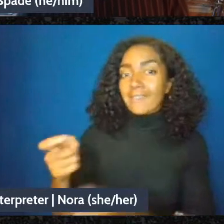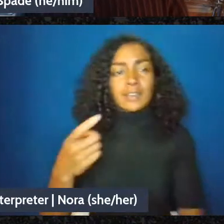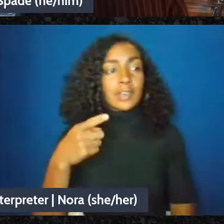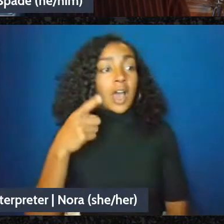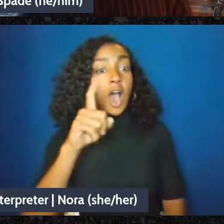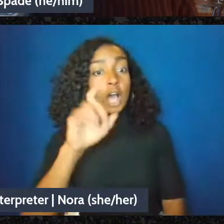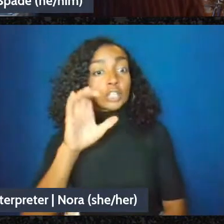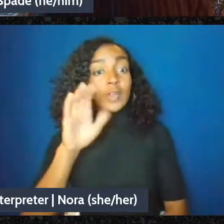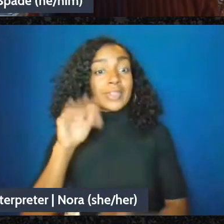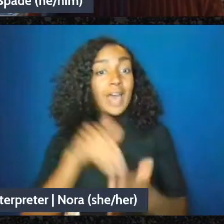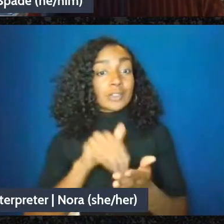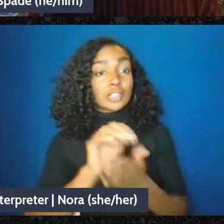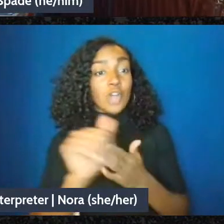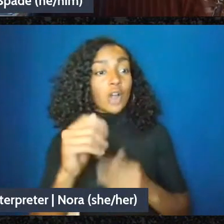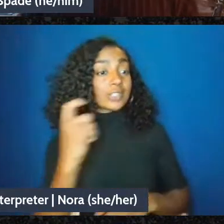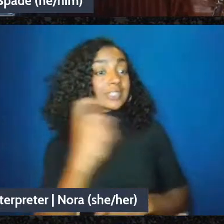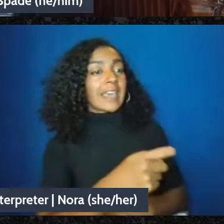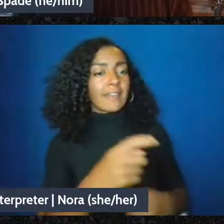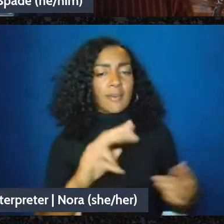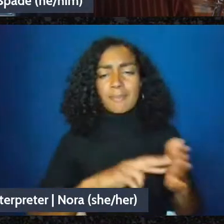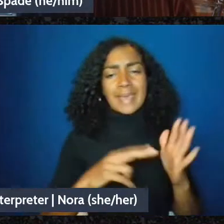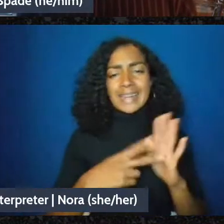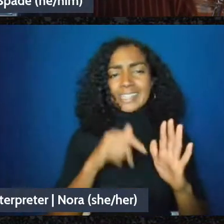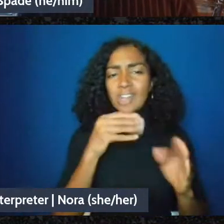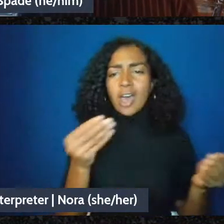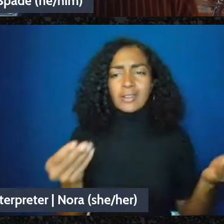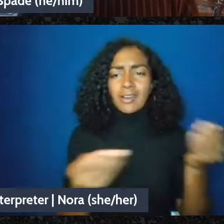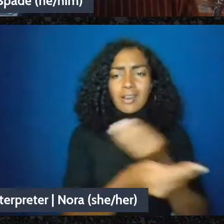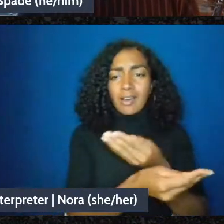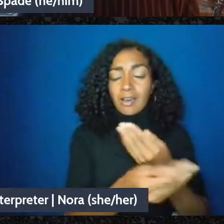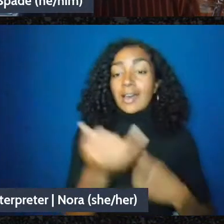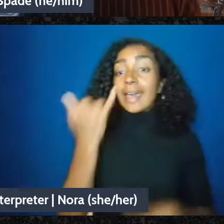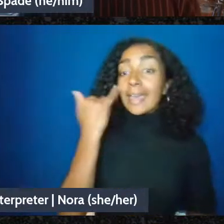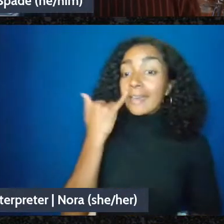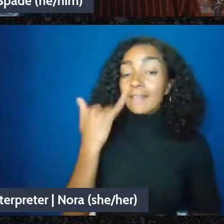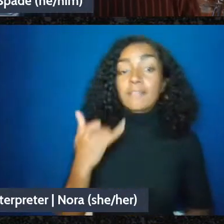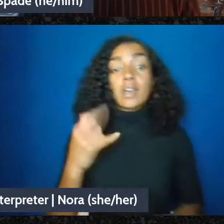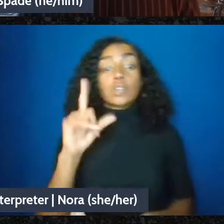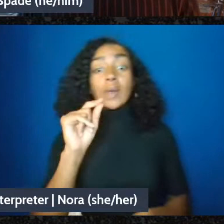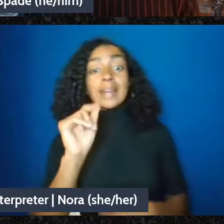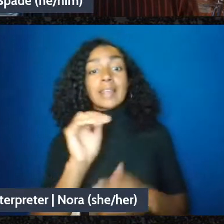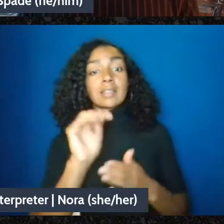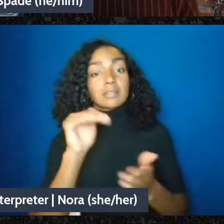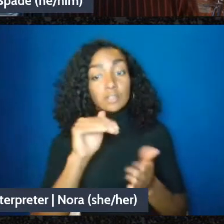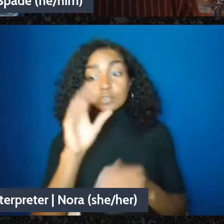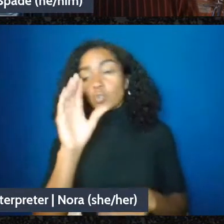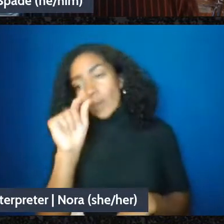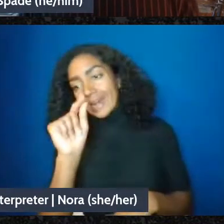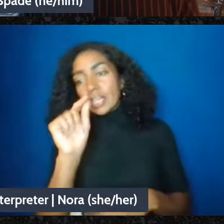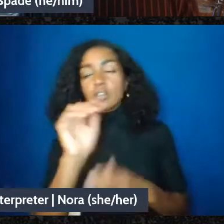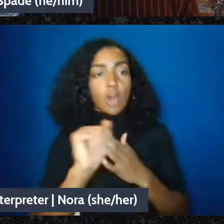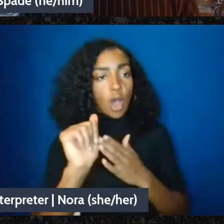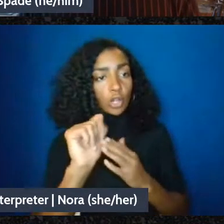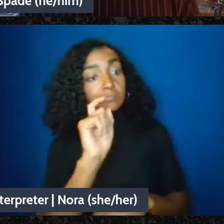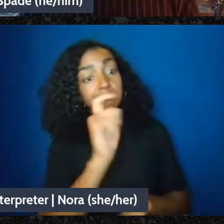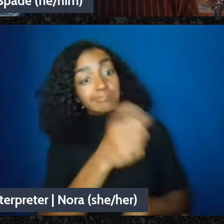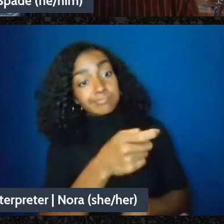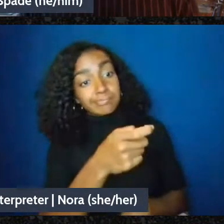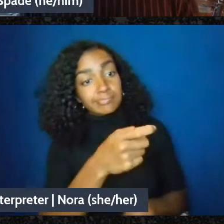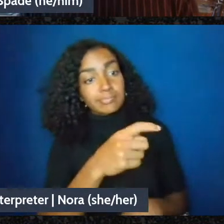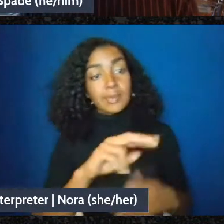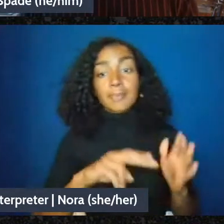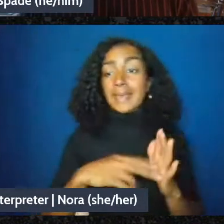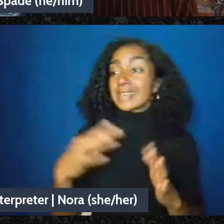if you get a t-shirt for a 20 donation well that starts to look like a sale. And so, you know,